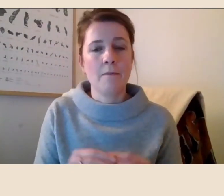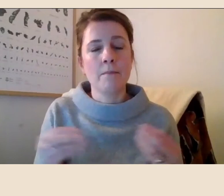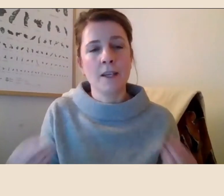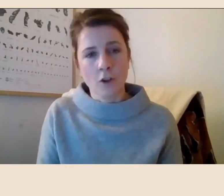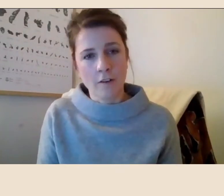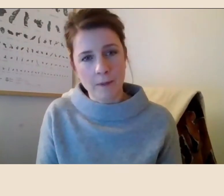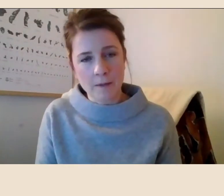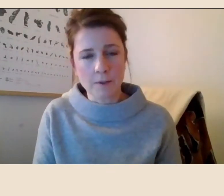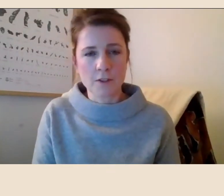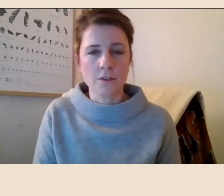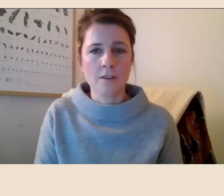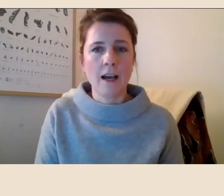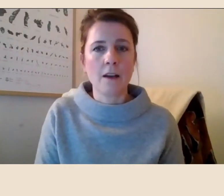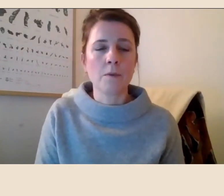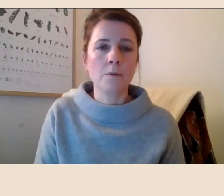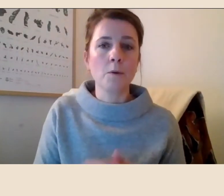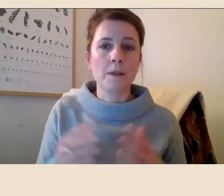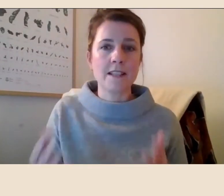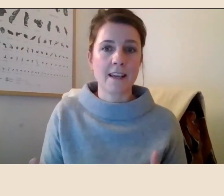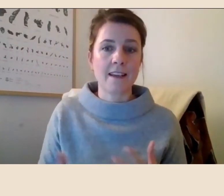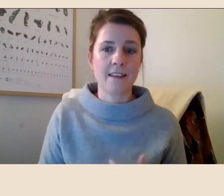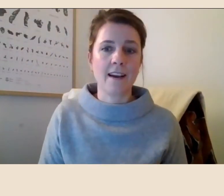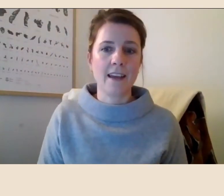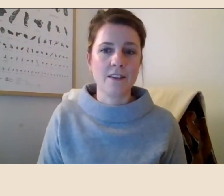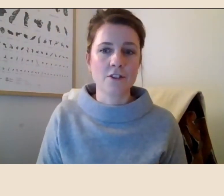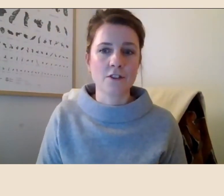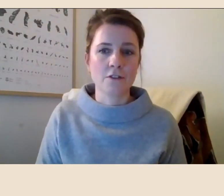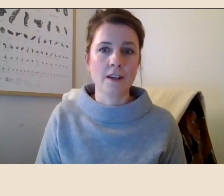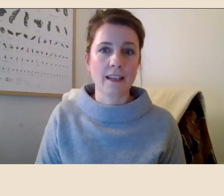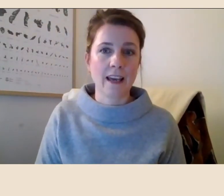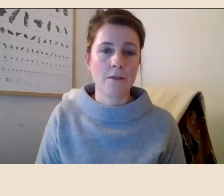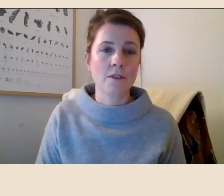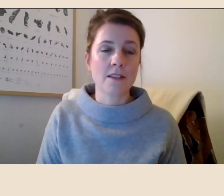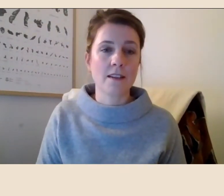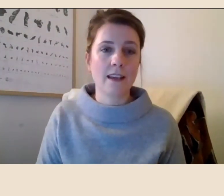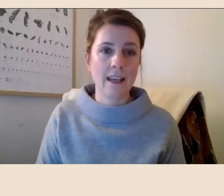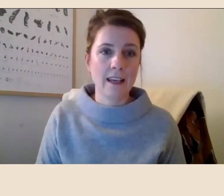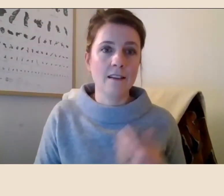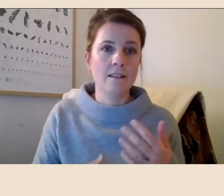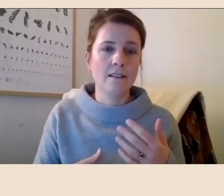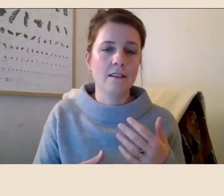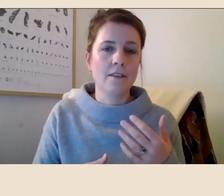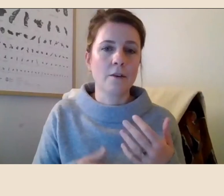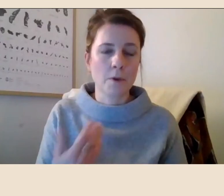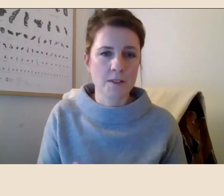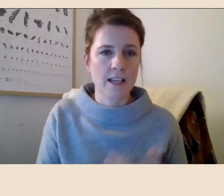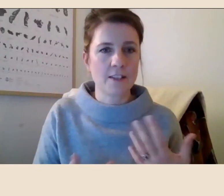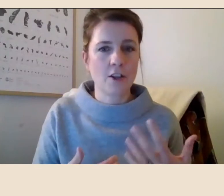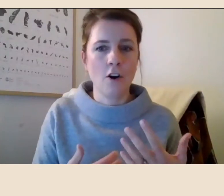may not have been able to, and we will be taking that into account in the process